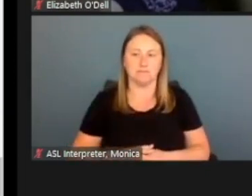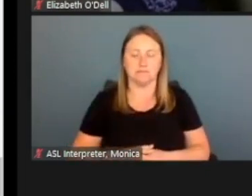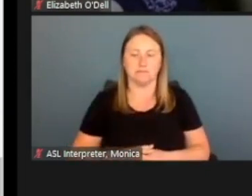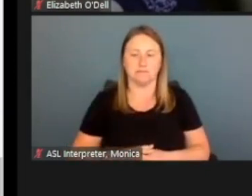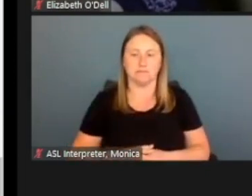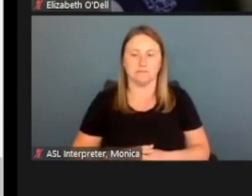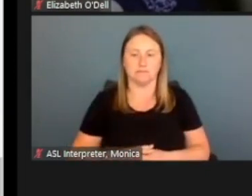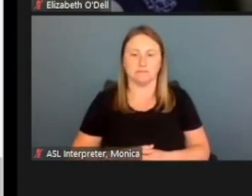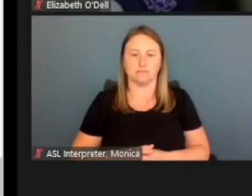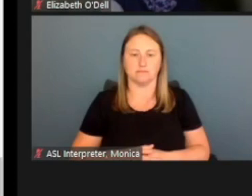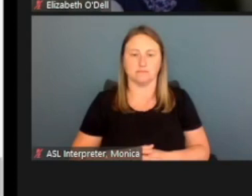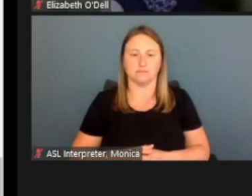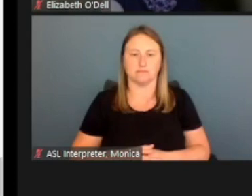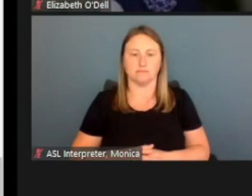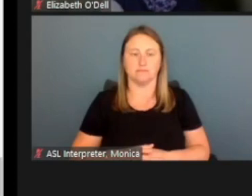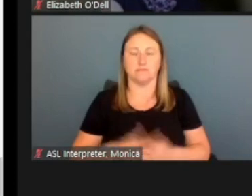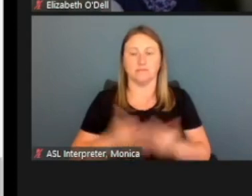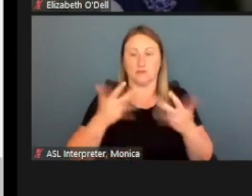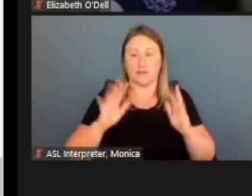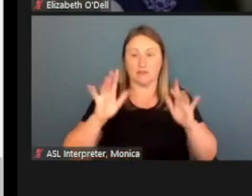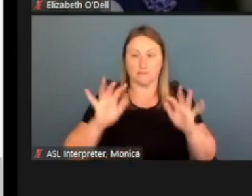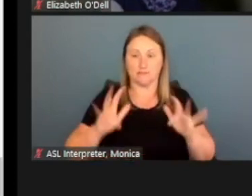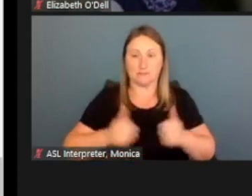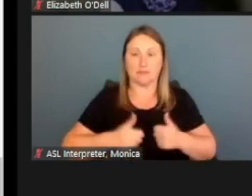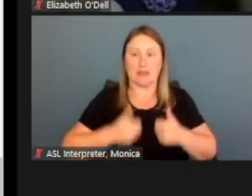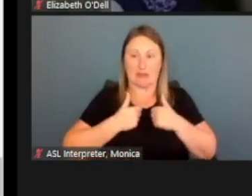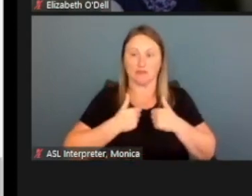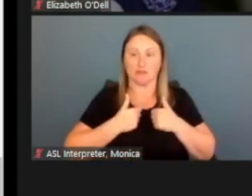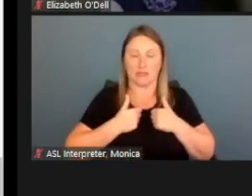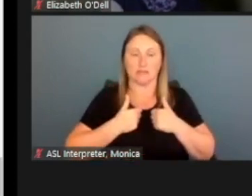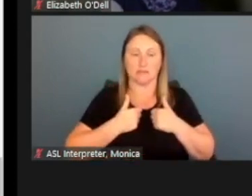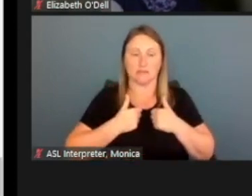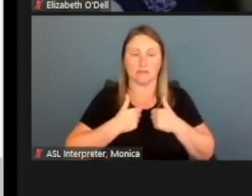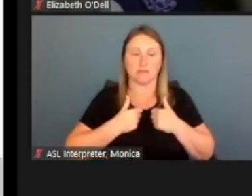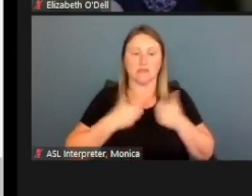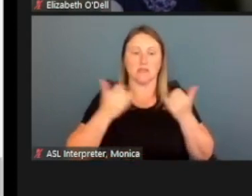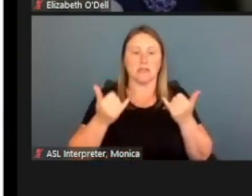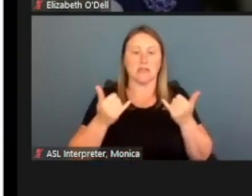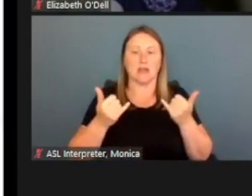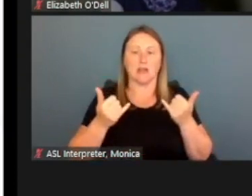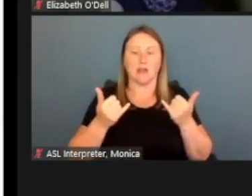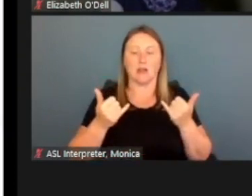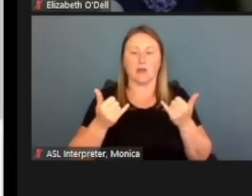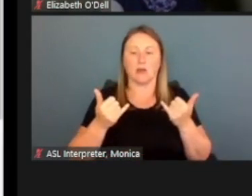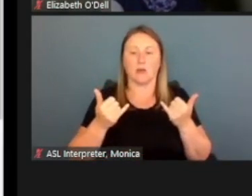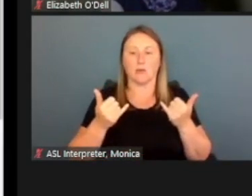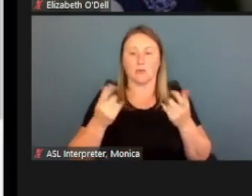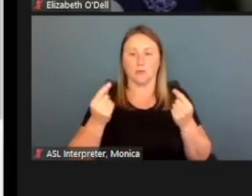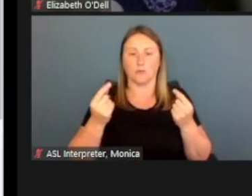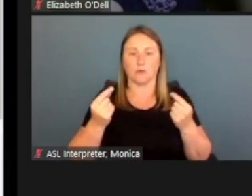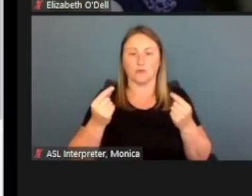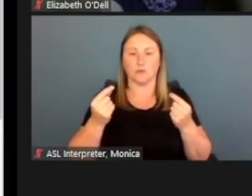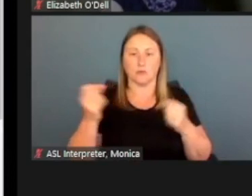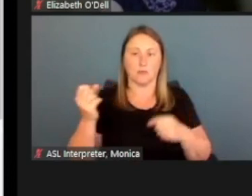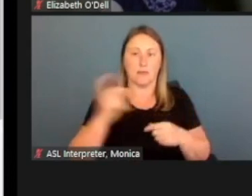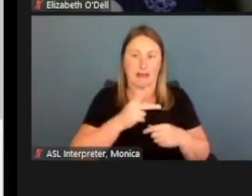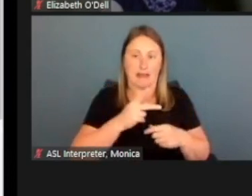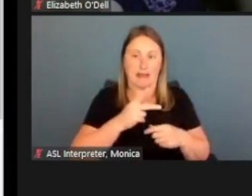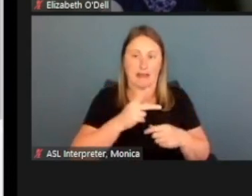Okay, we put in an address, and so what it's gonna do now is it's gonna return and if I put in an address